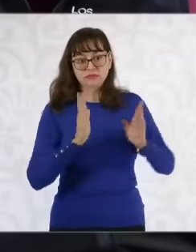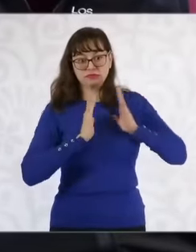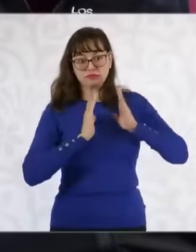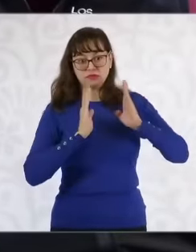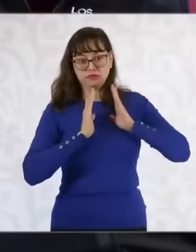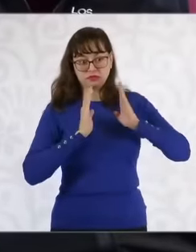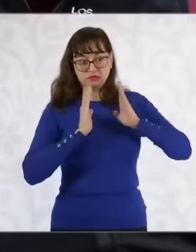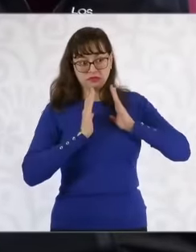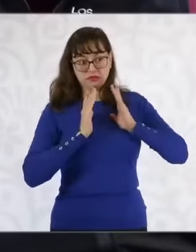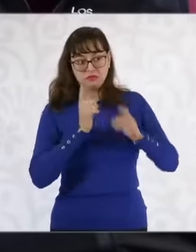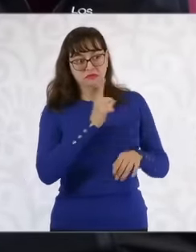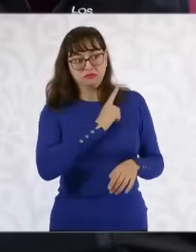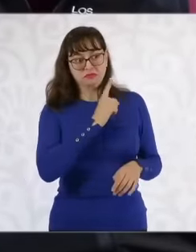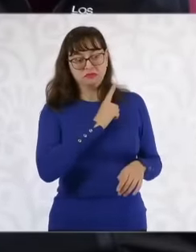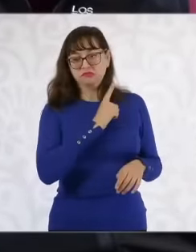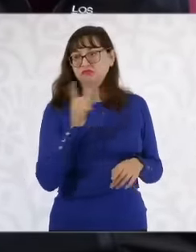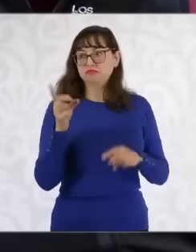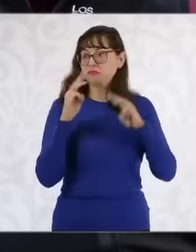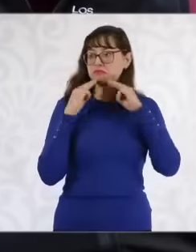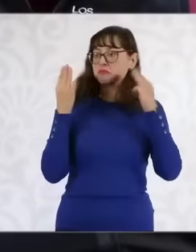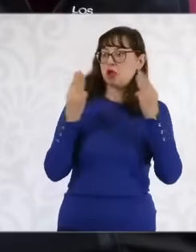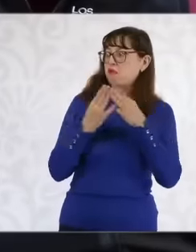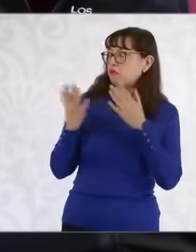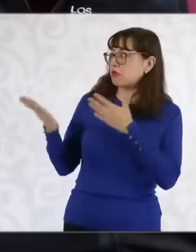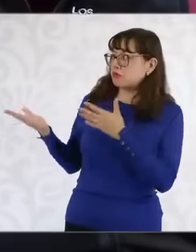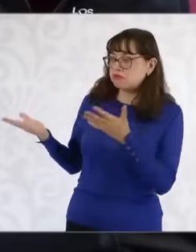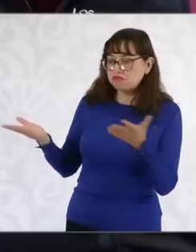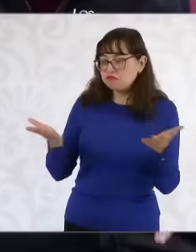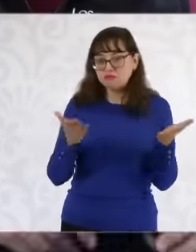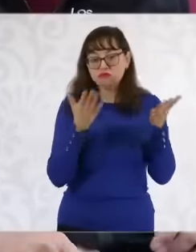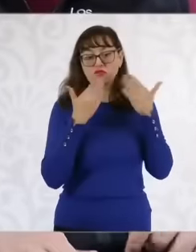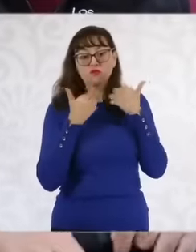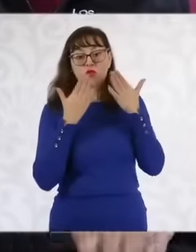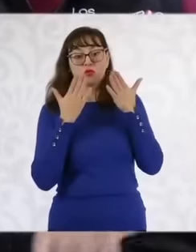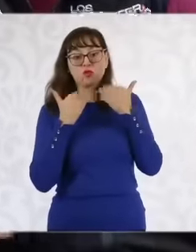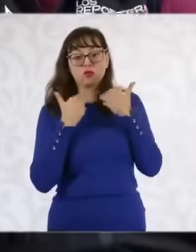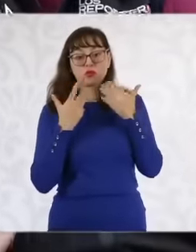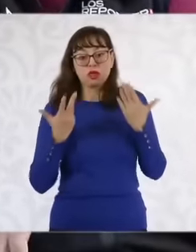in the At the time there were only military elements, well, she has even received some